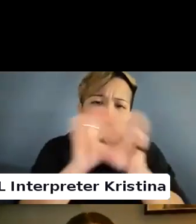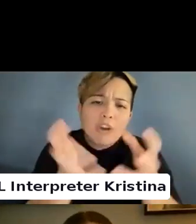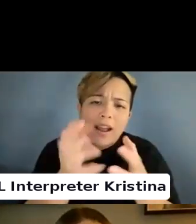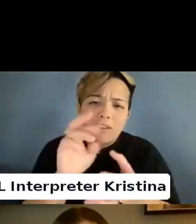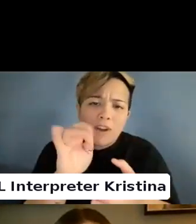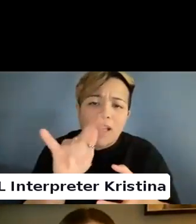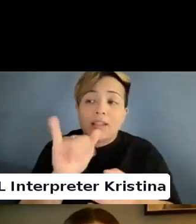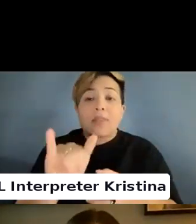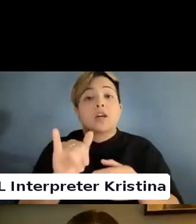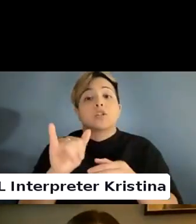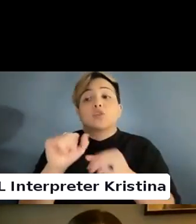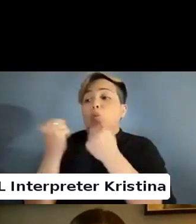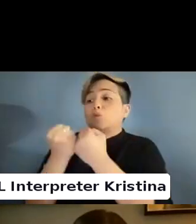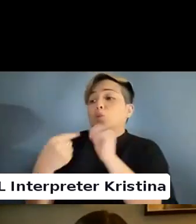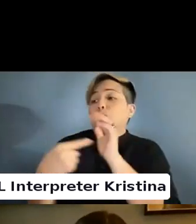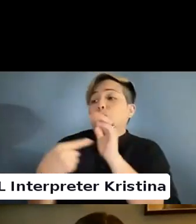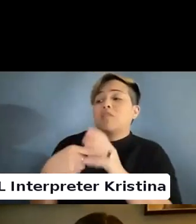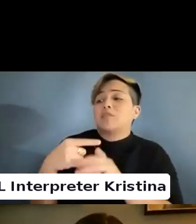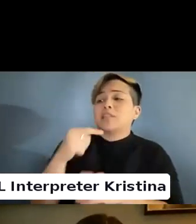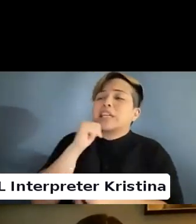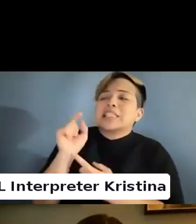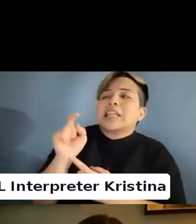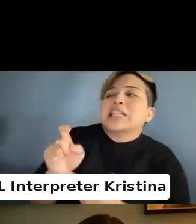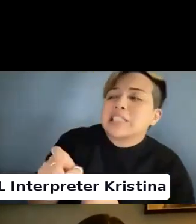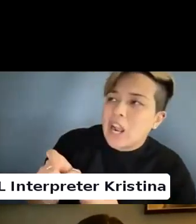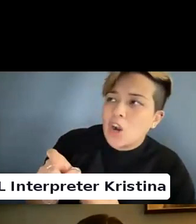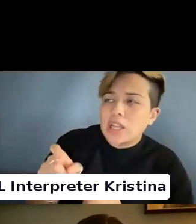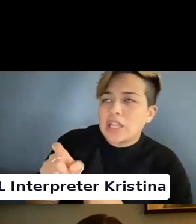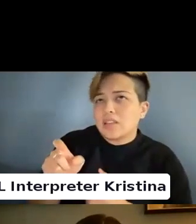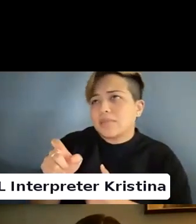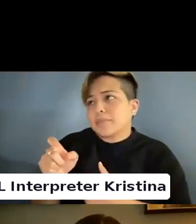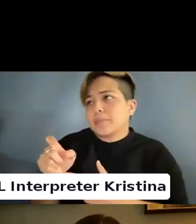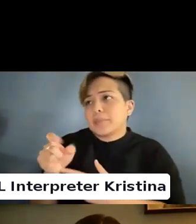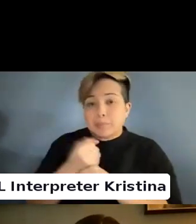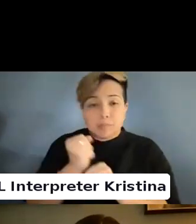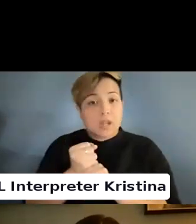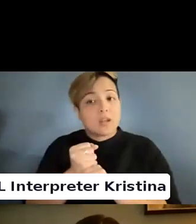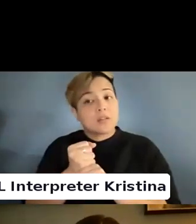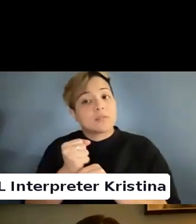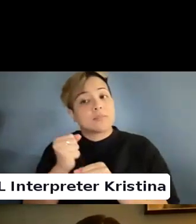It does not necessarily make concession for what Victoria was stating.